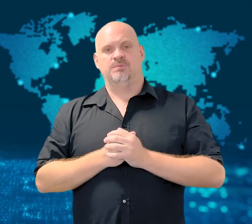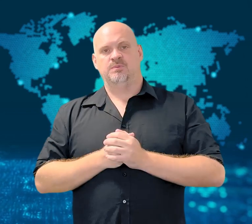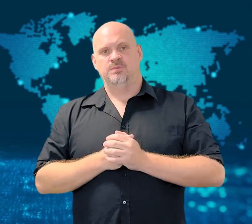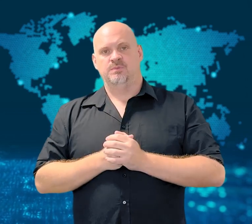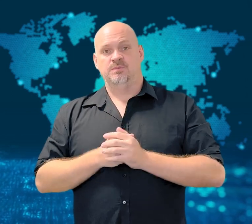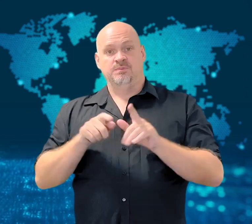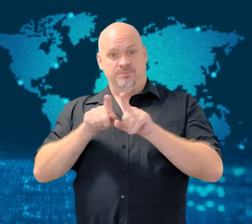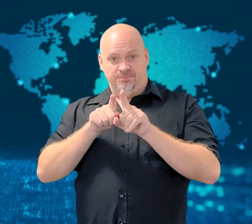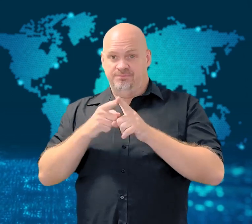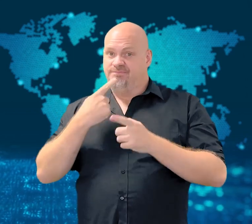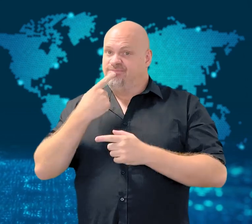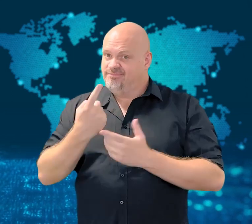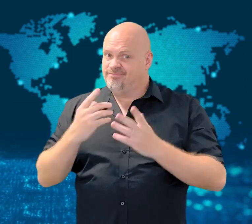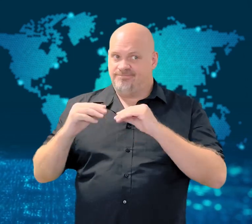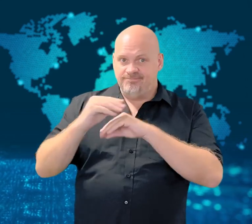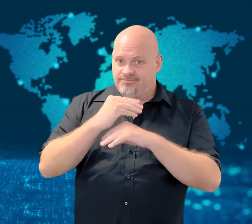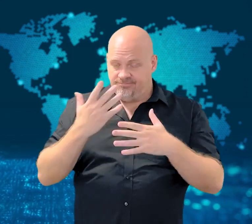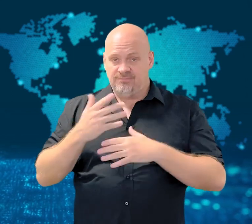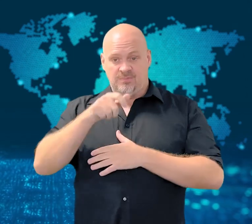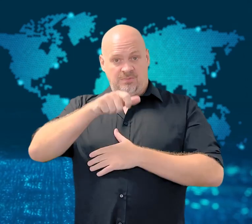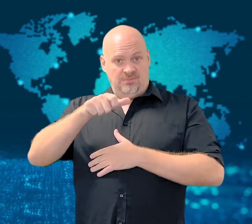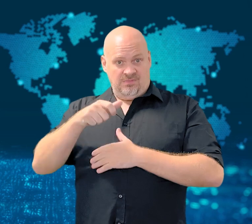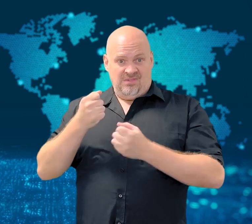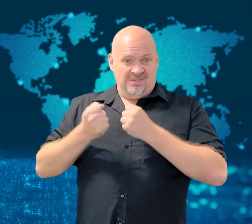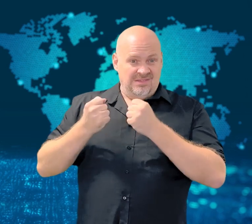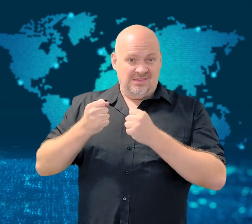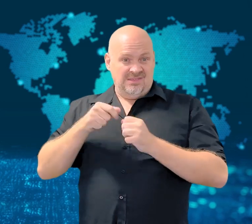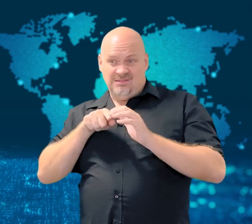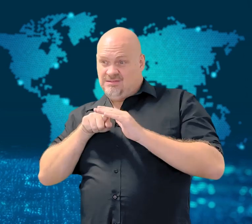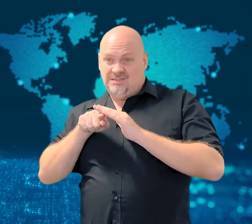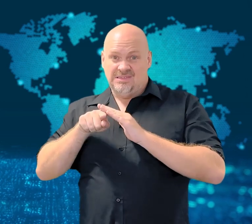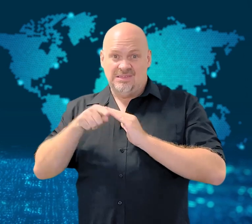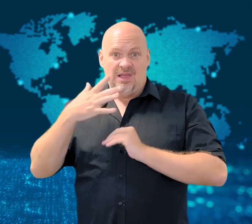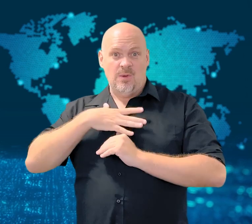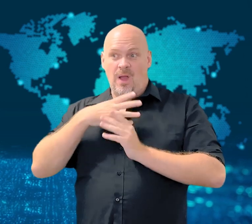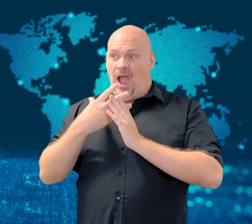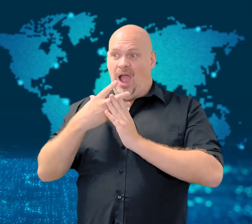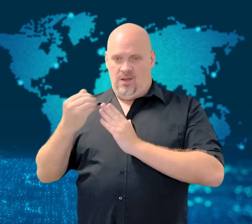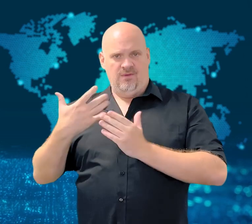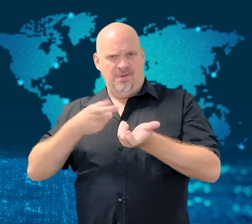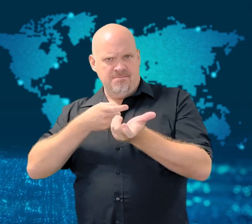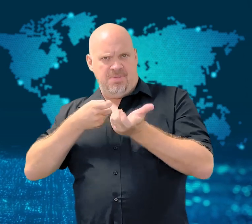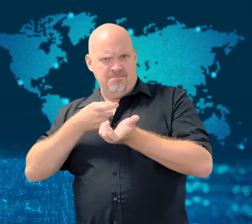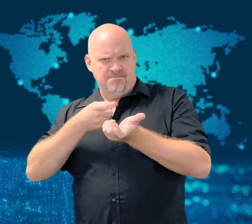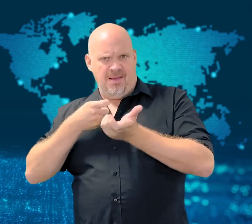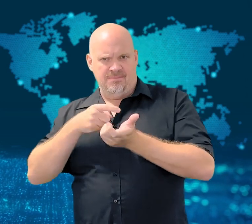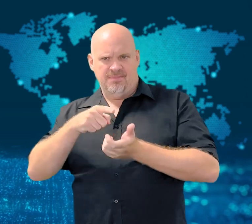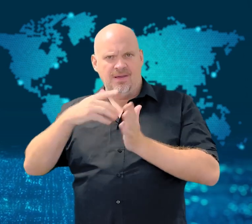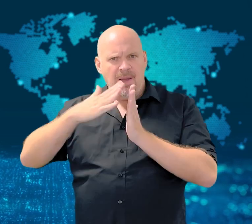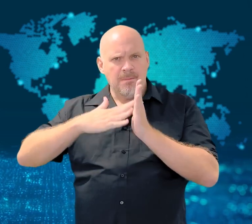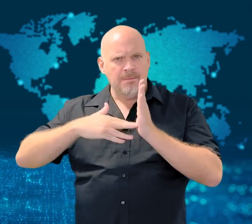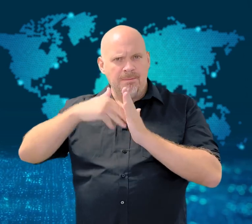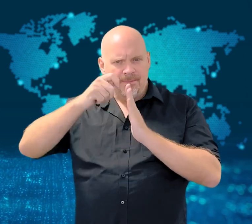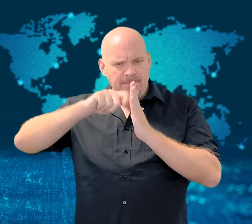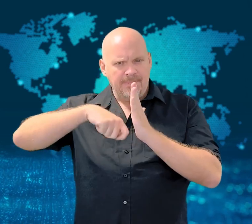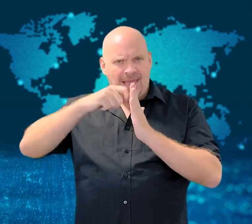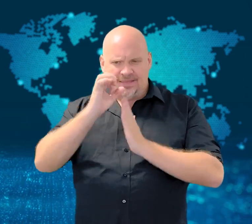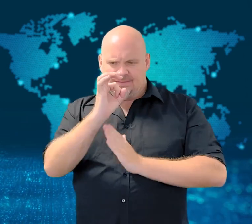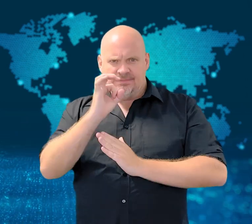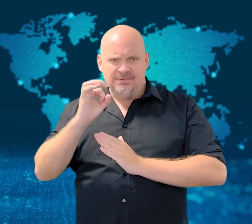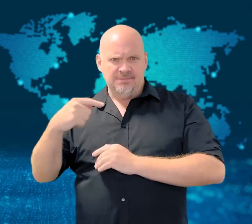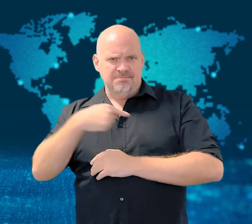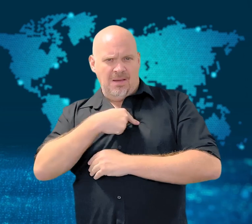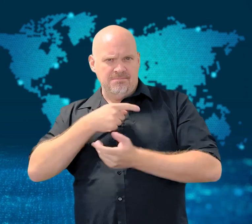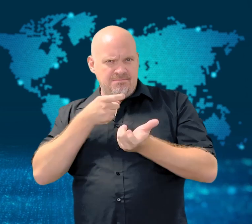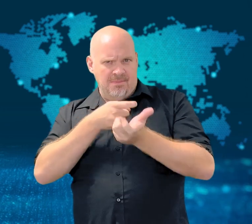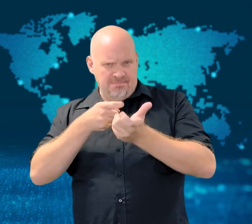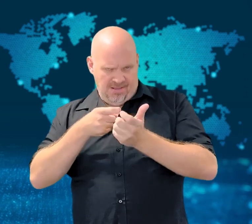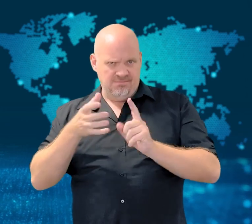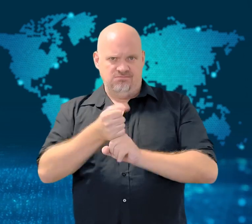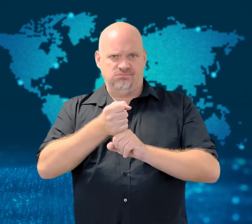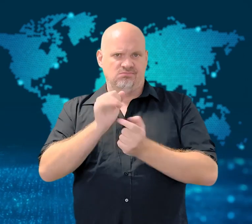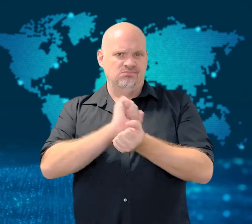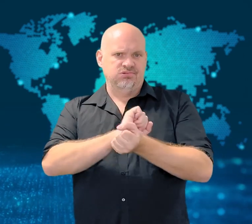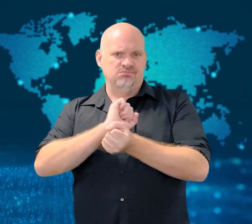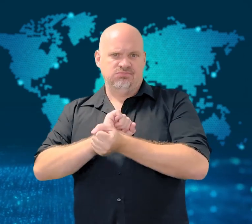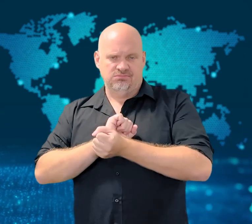The main gate was closed and students who tried to leave were arrested.